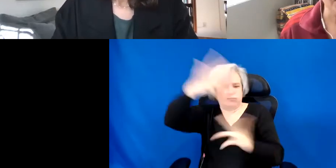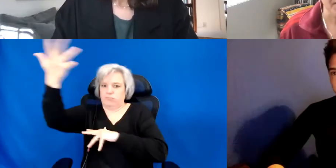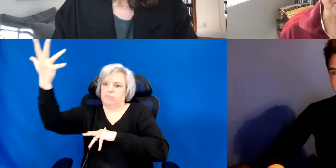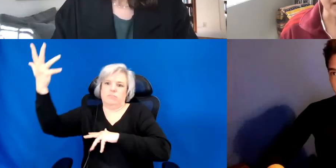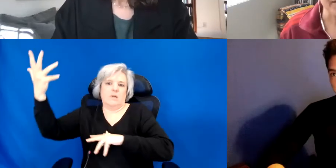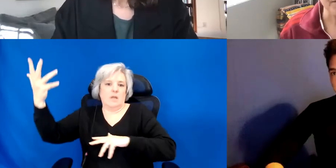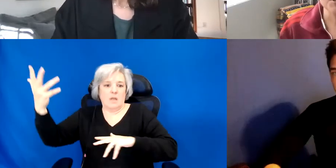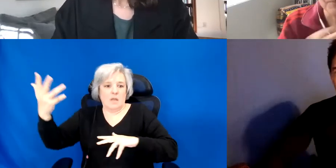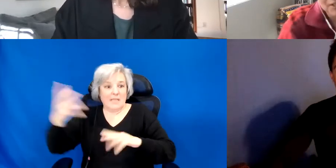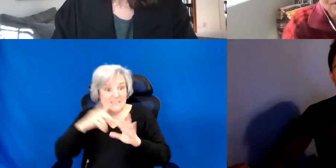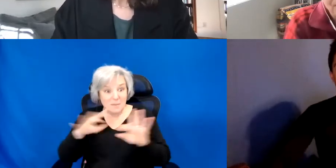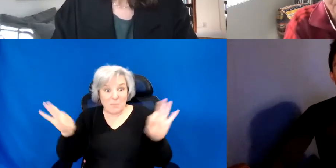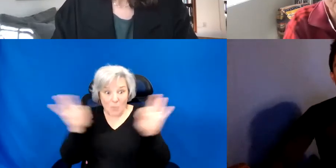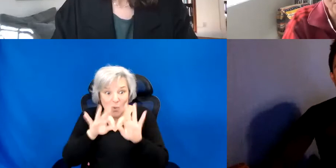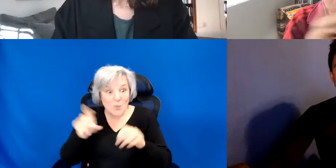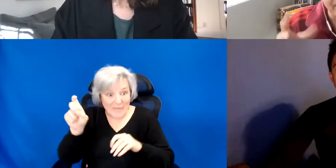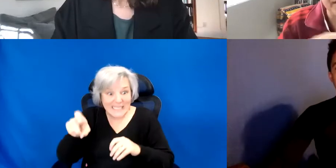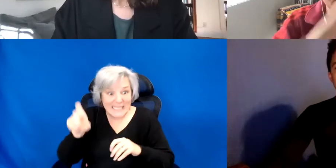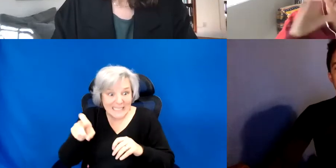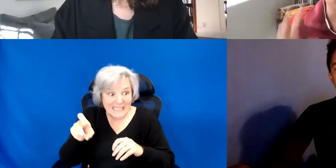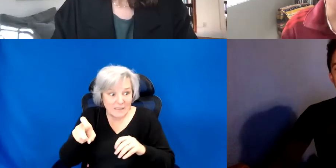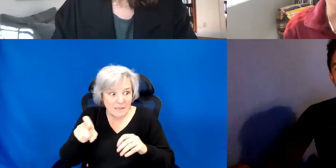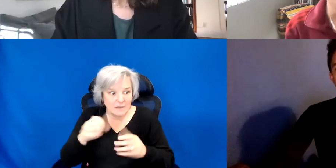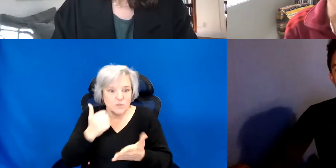what is expected, which when you said that chasing.